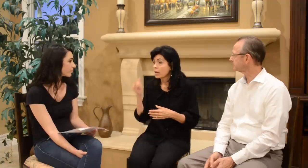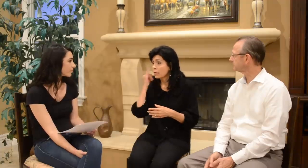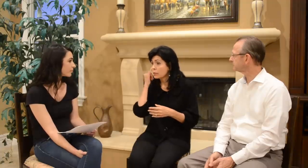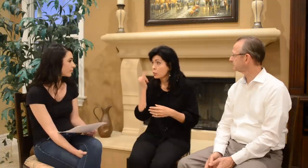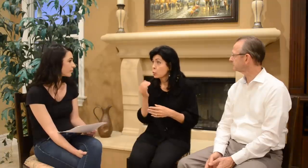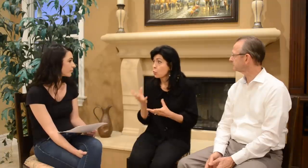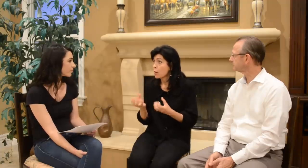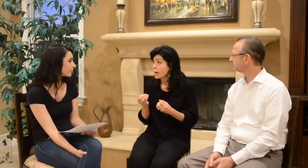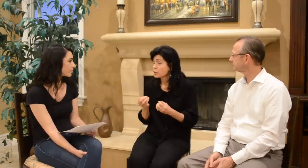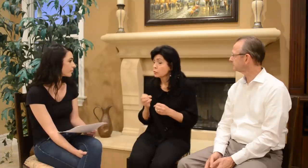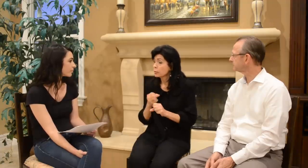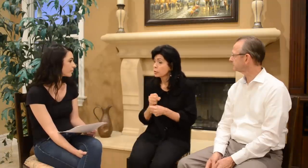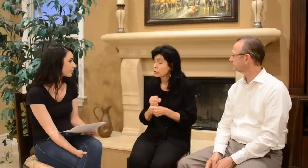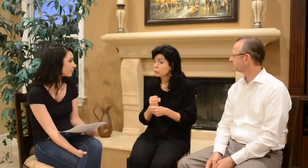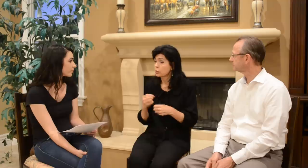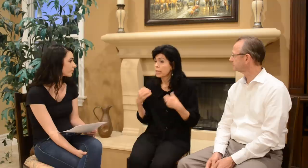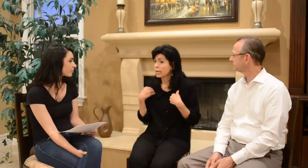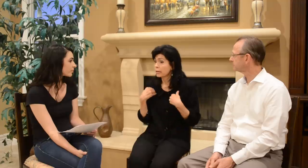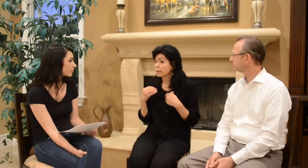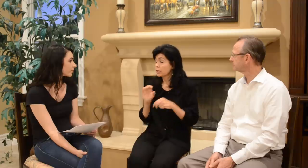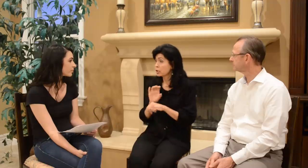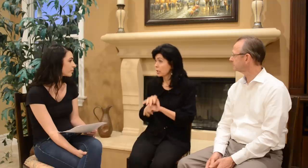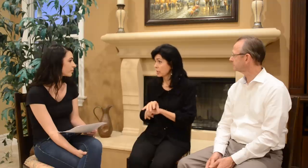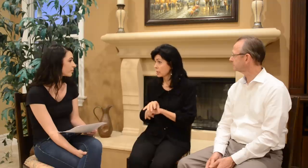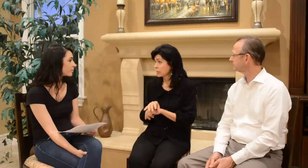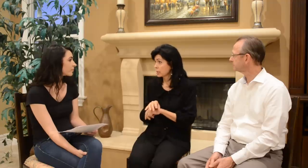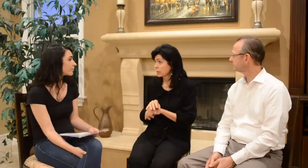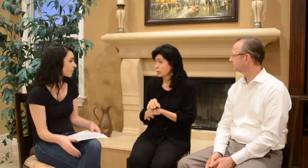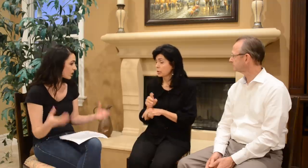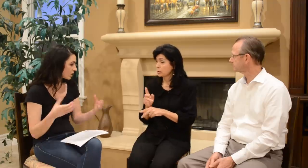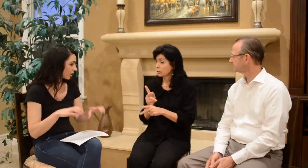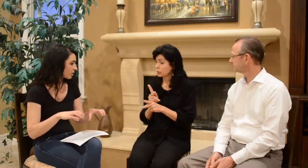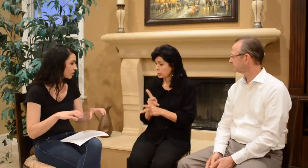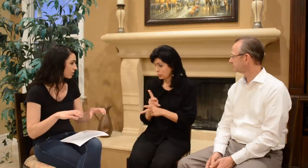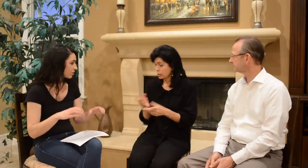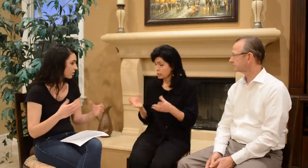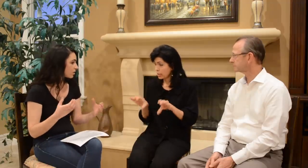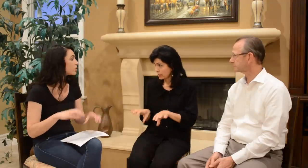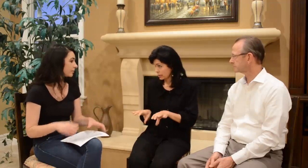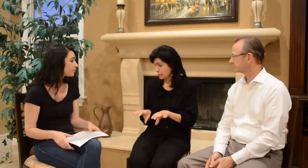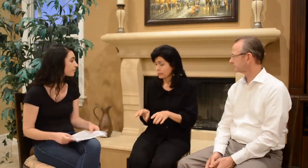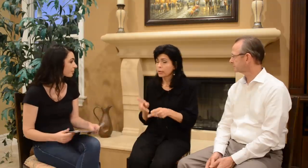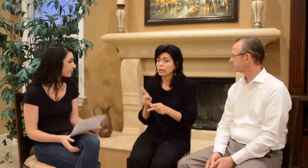If you want to make sure you have a chance (Ashley showing the correct sign for “chance”)